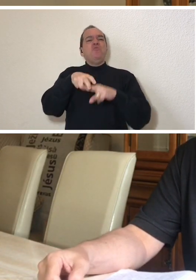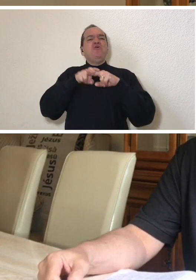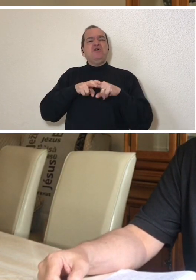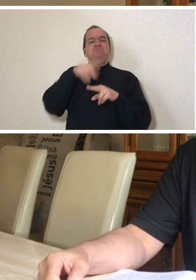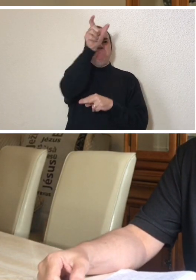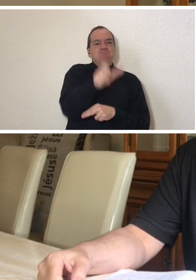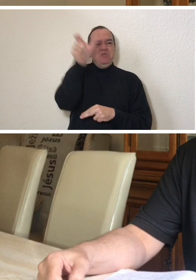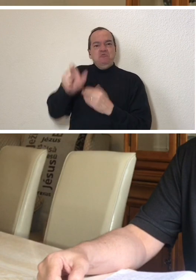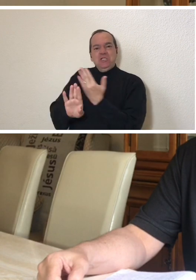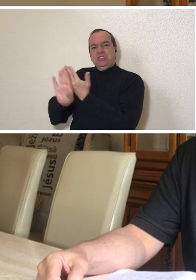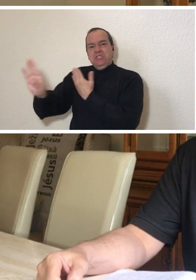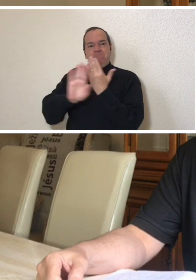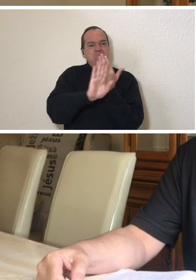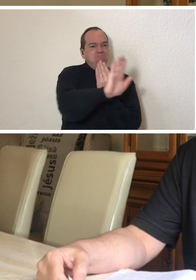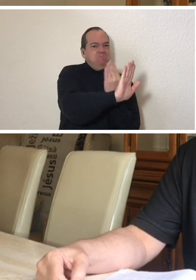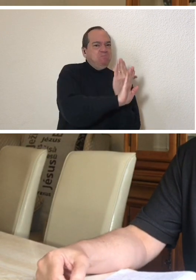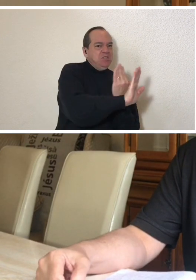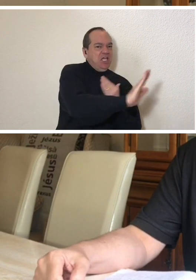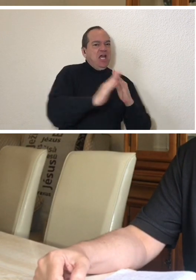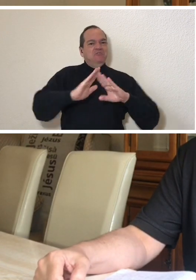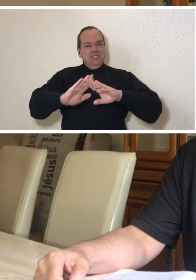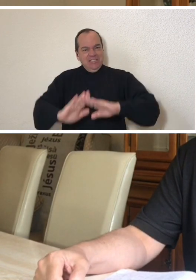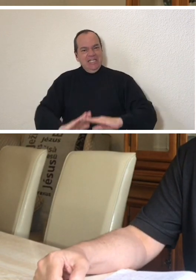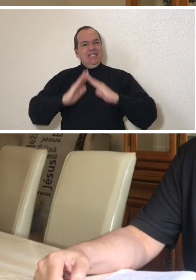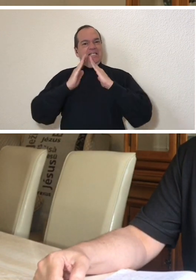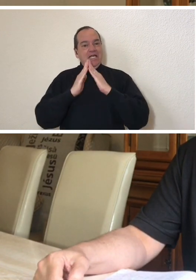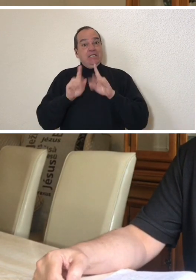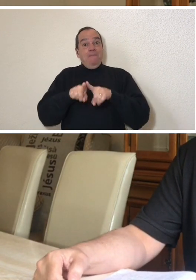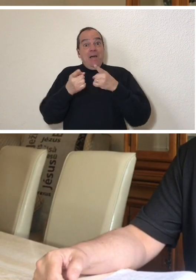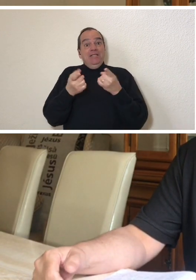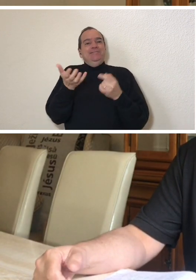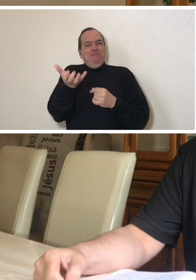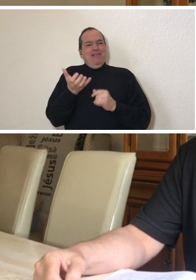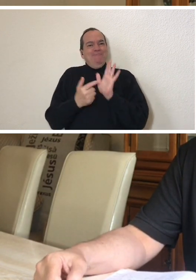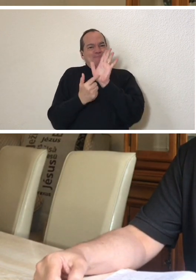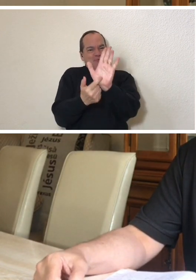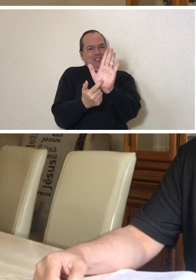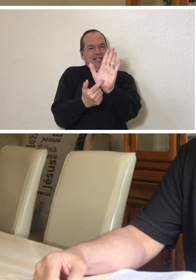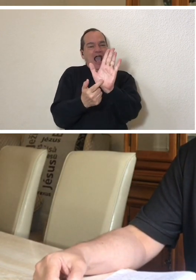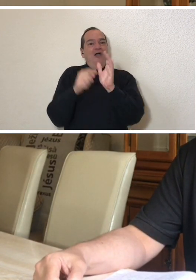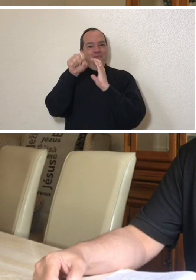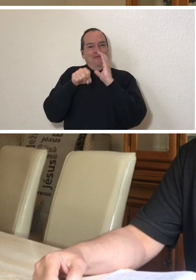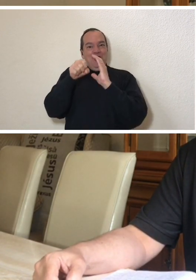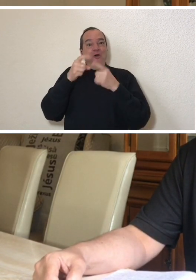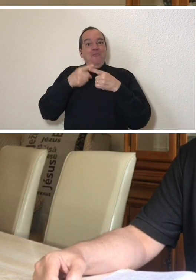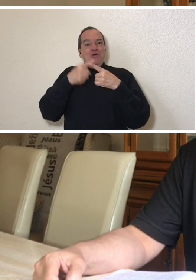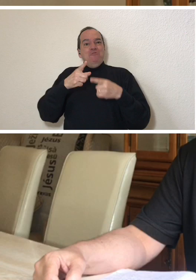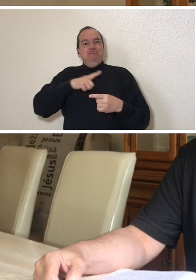but I decided to send this video because I have a lot to thank God and a lot to celebrate